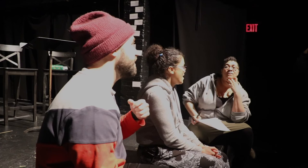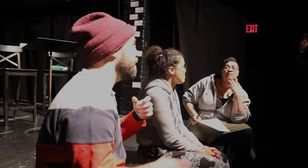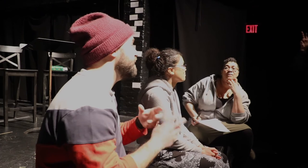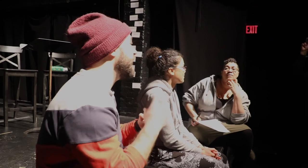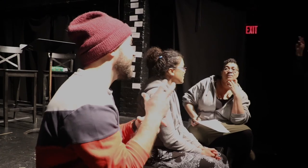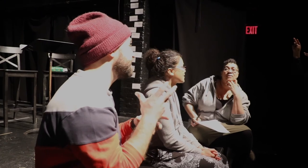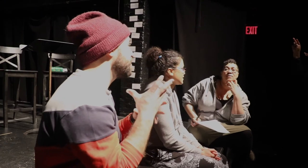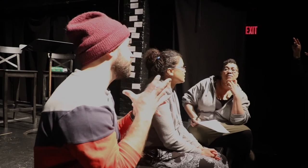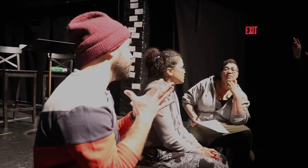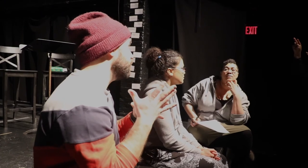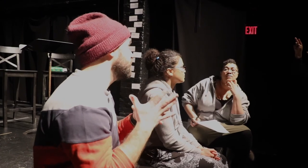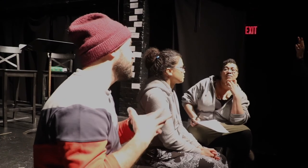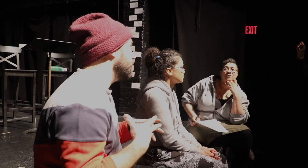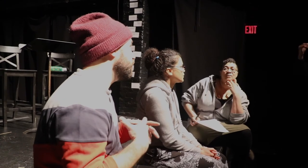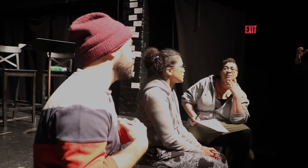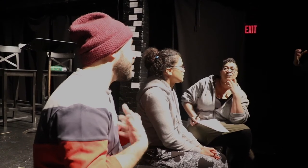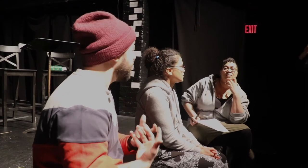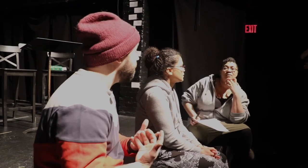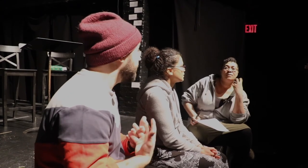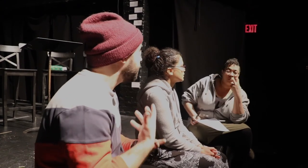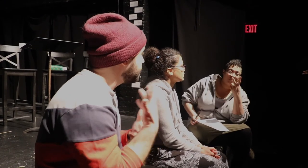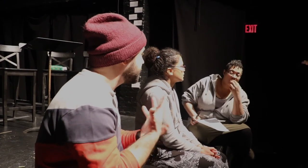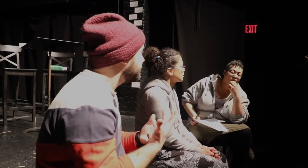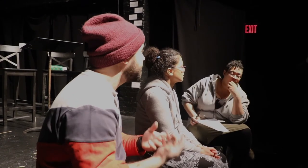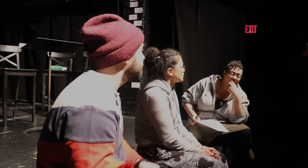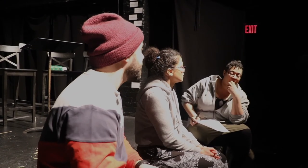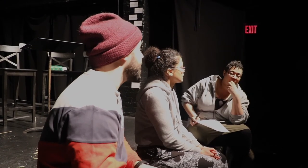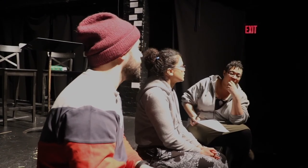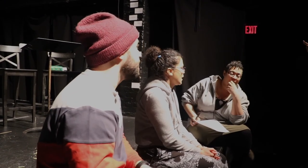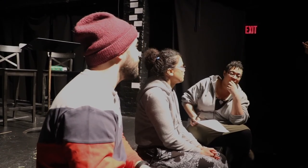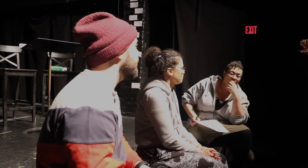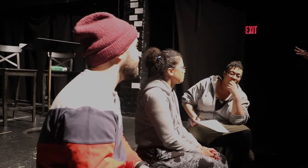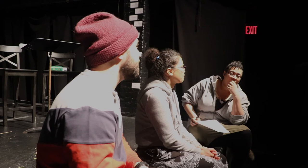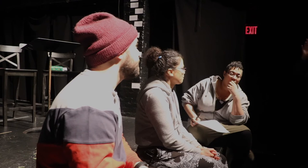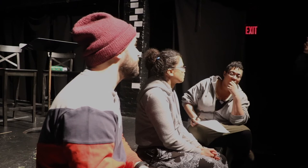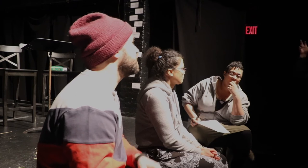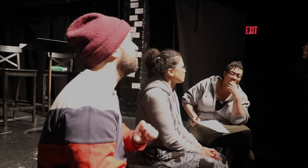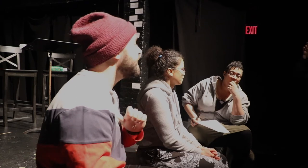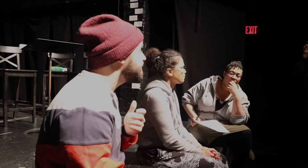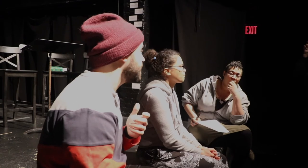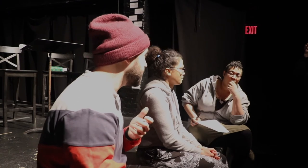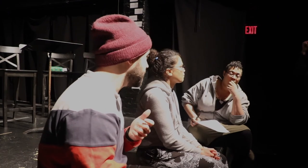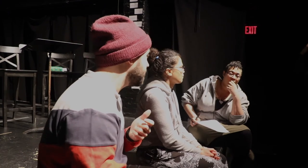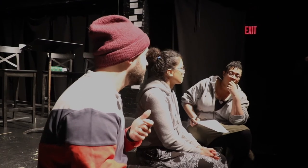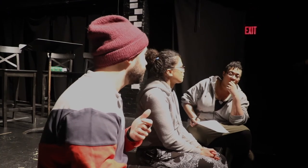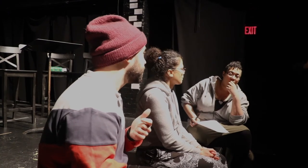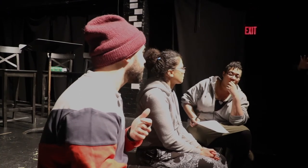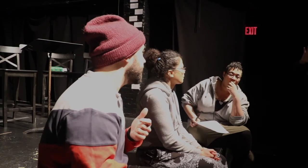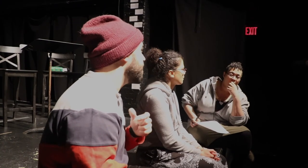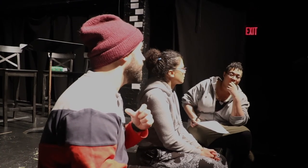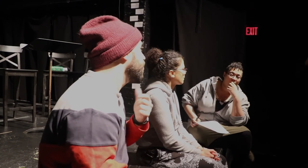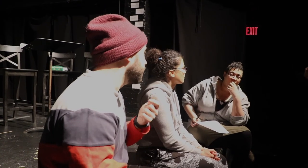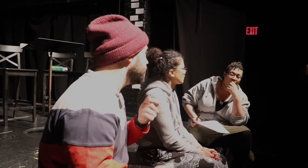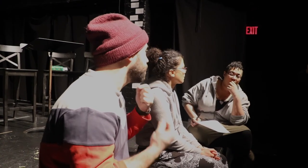That I'm being asked to use my other senses and that is displacing me and my privilege with